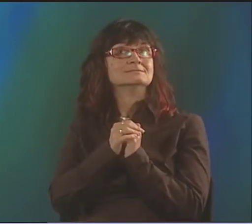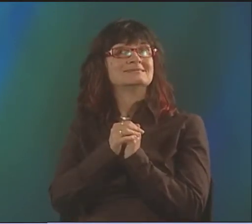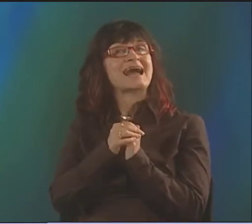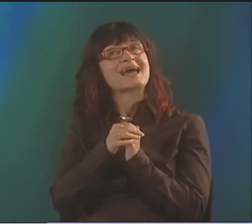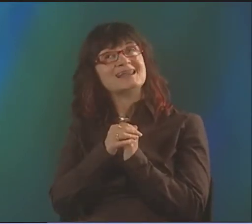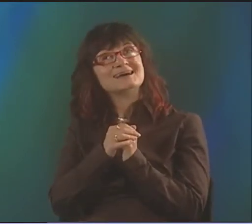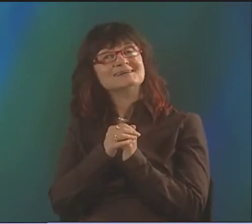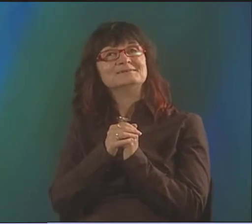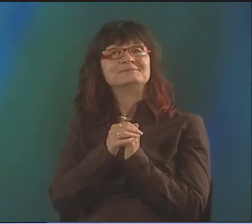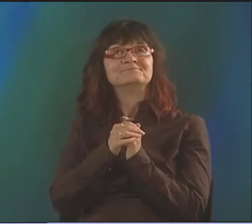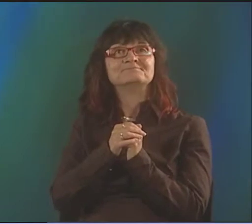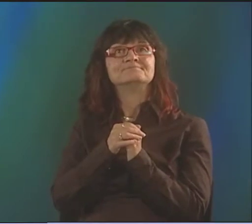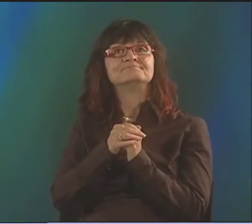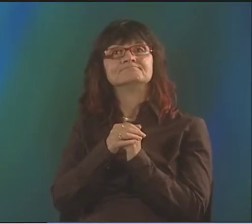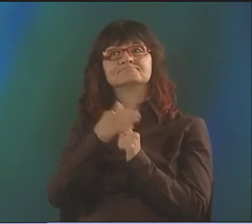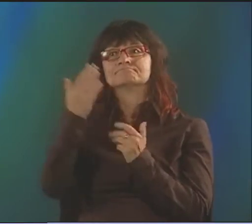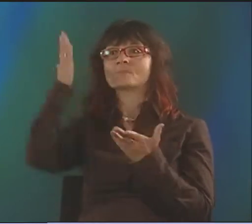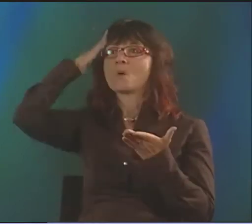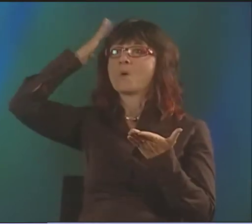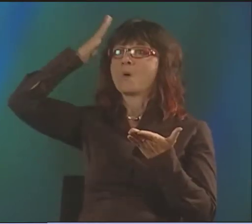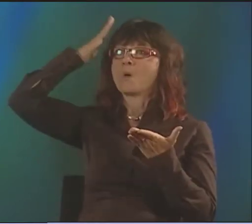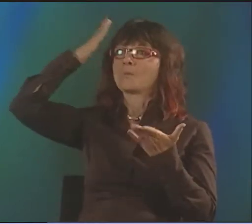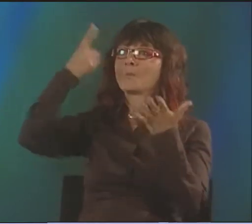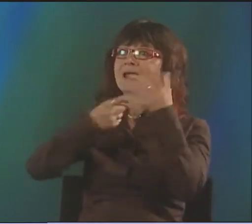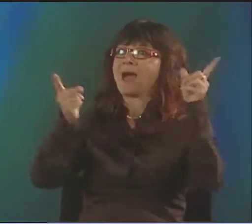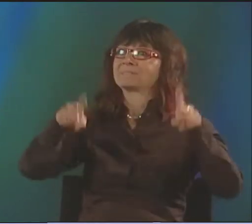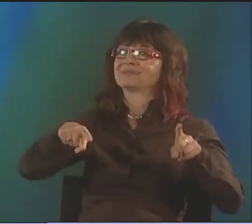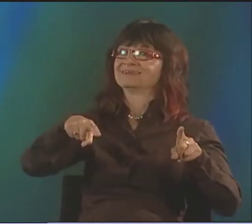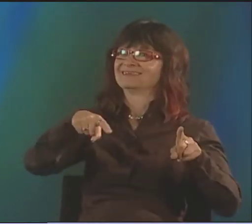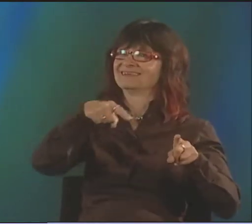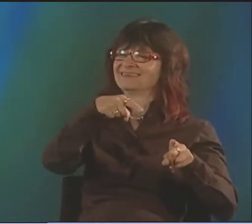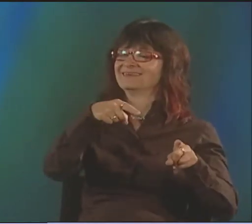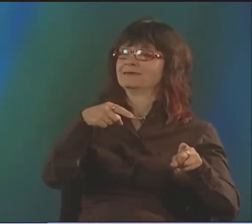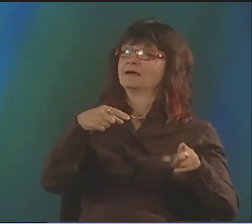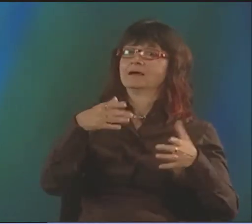WELL, I HAVE TO THINK ABOUT THIS FOR A MINUTE, MORE ABOUT DEAF CULTURE.